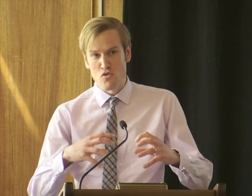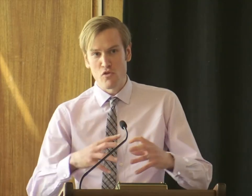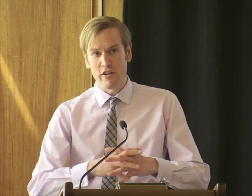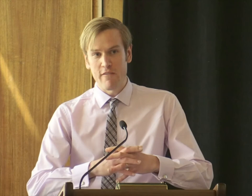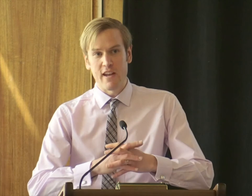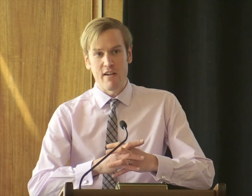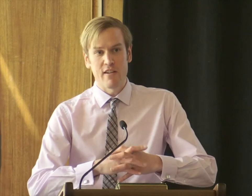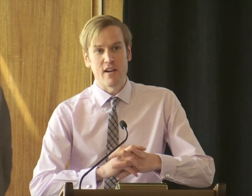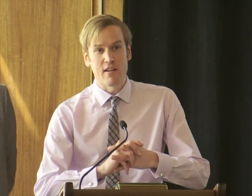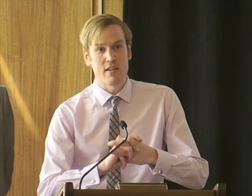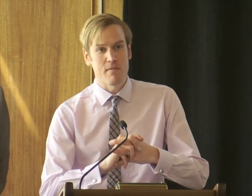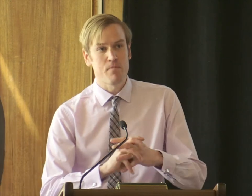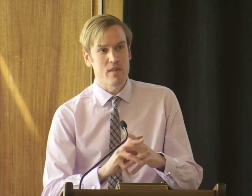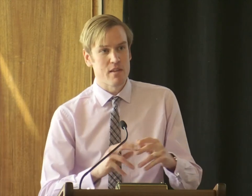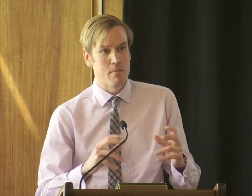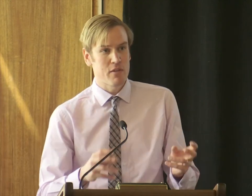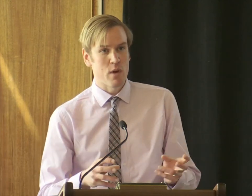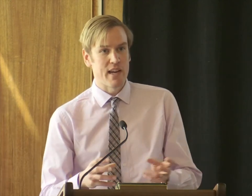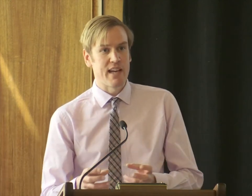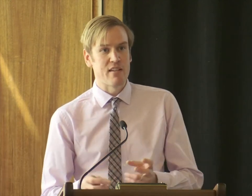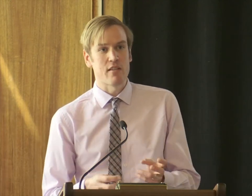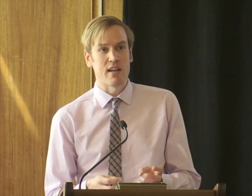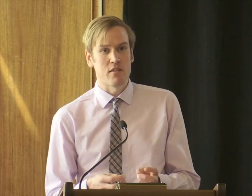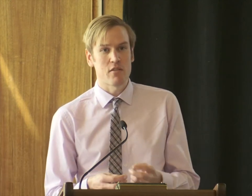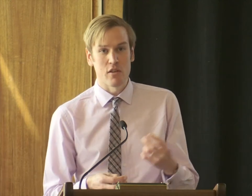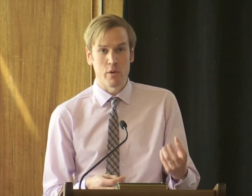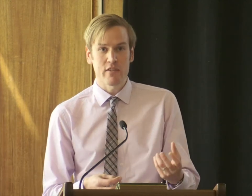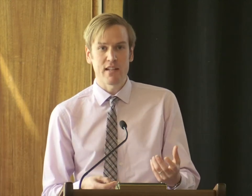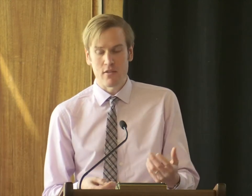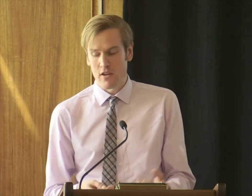geographic area data yeah your best way to get into that is the quick stats so